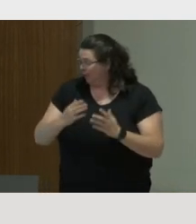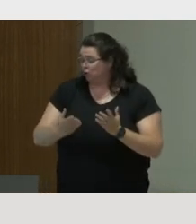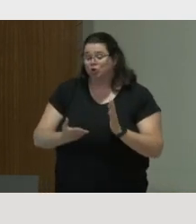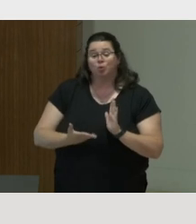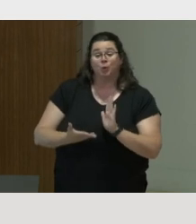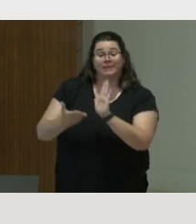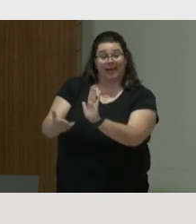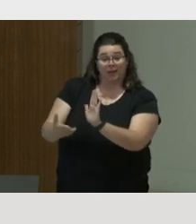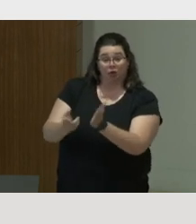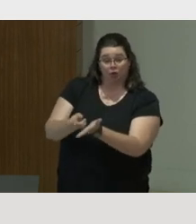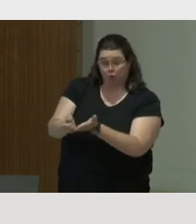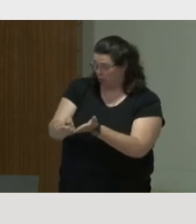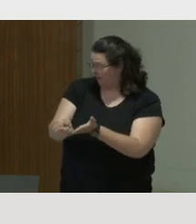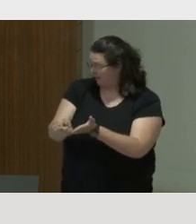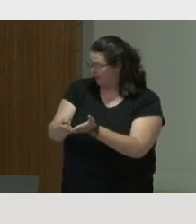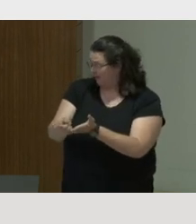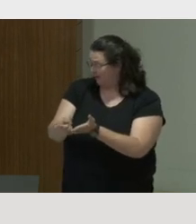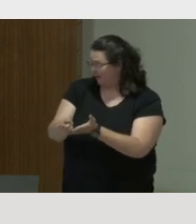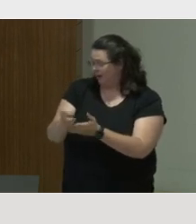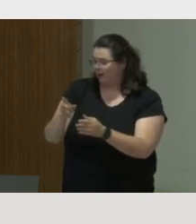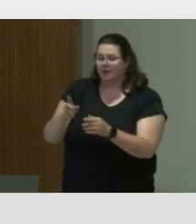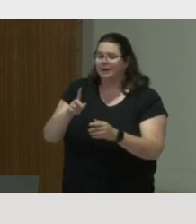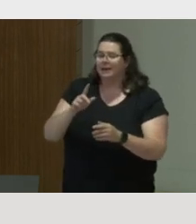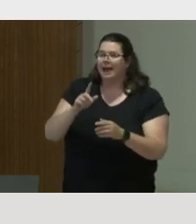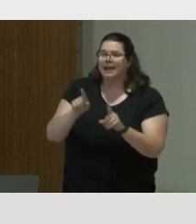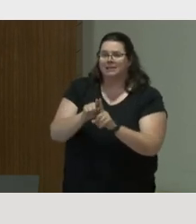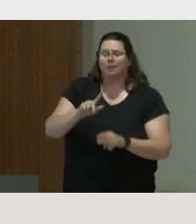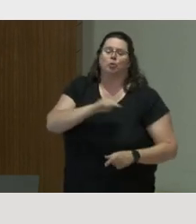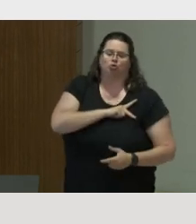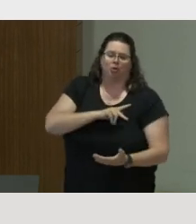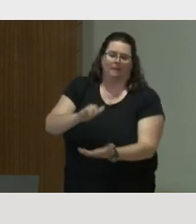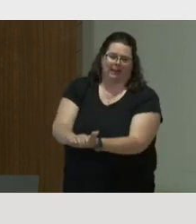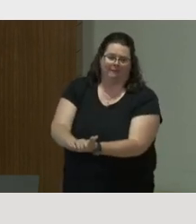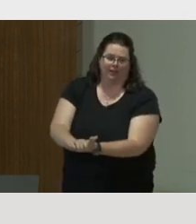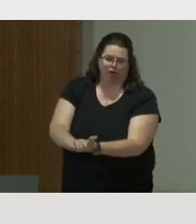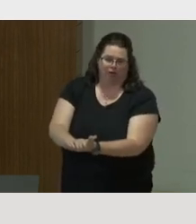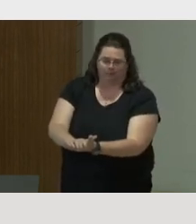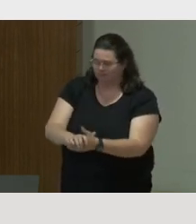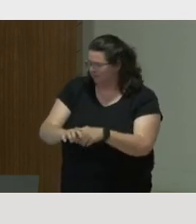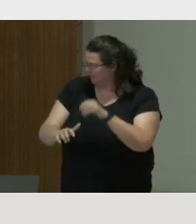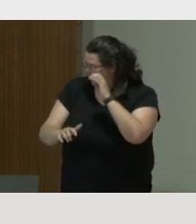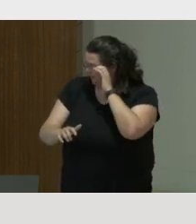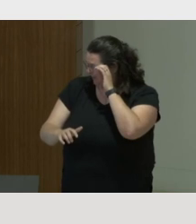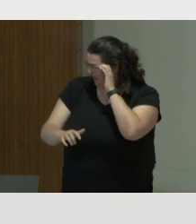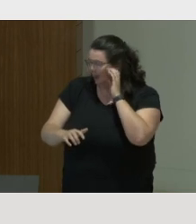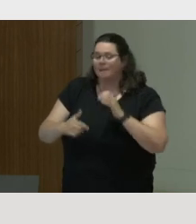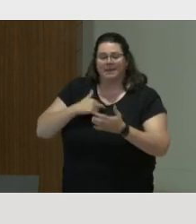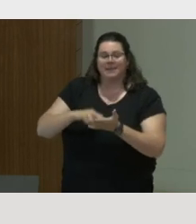of to present the truth as a personal conviction. If we're going to look to the mechanism, it's fully committed to the truth articulated,